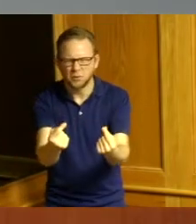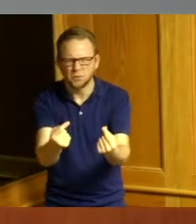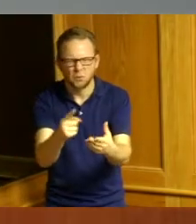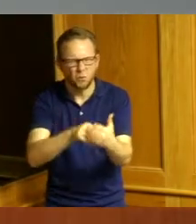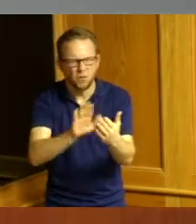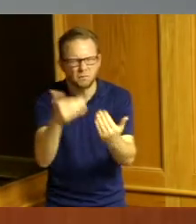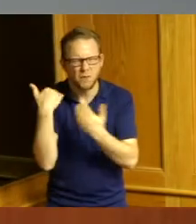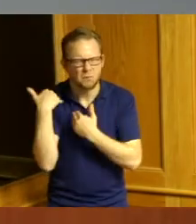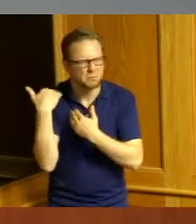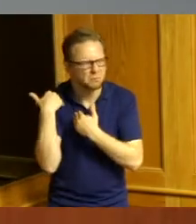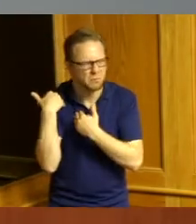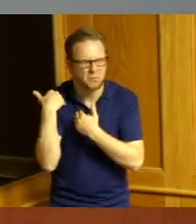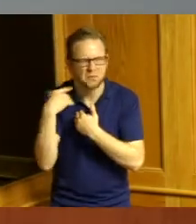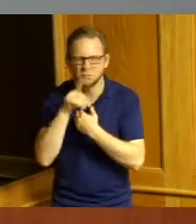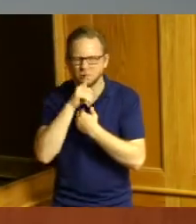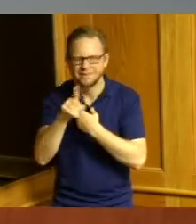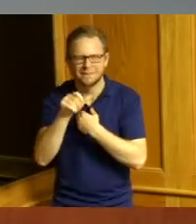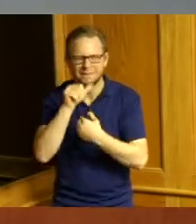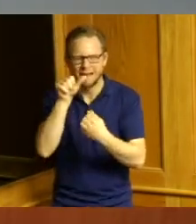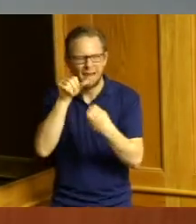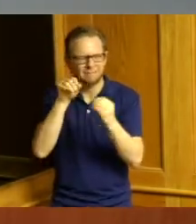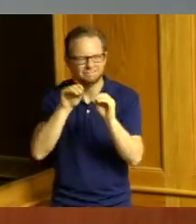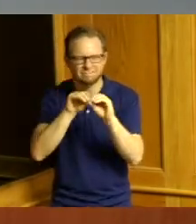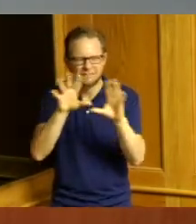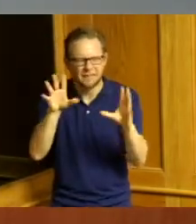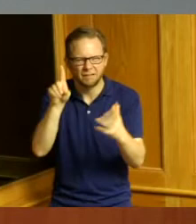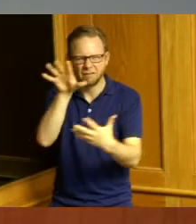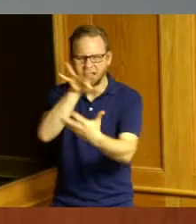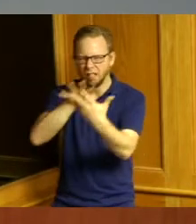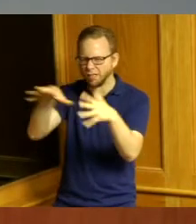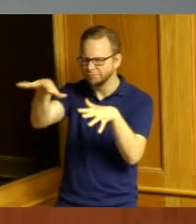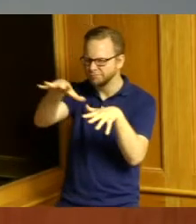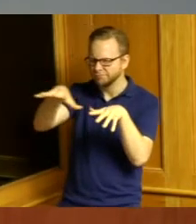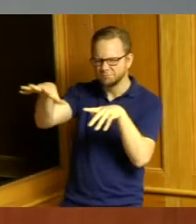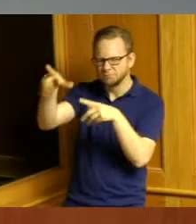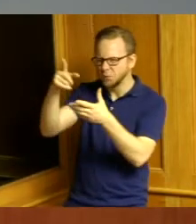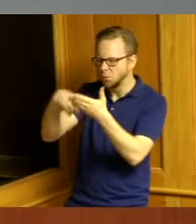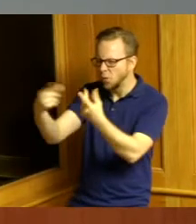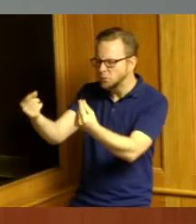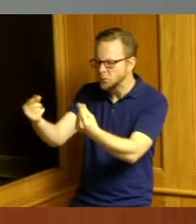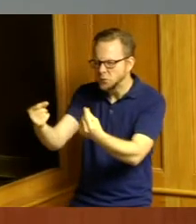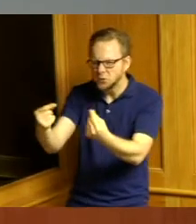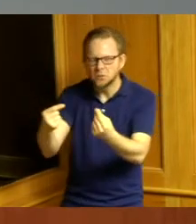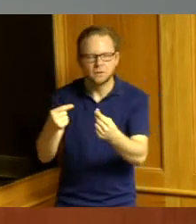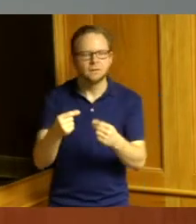and if you haven't interacted with the justice system or the jail or JFS sometimes I think people